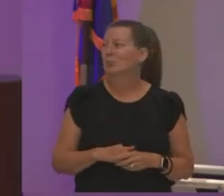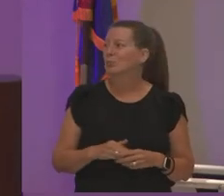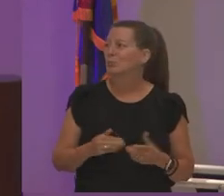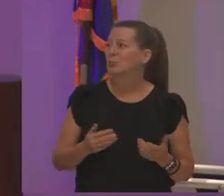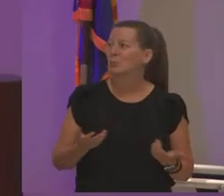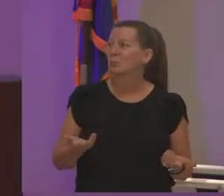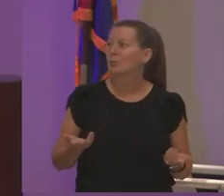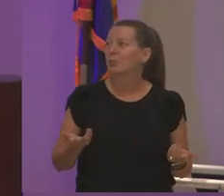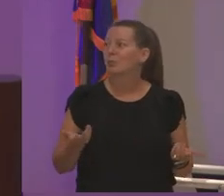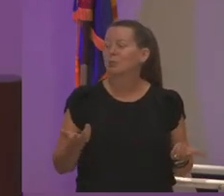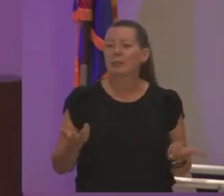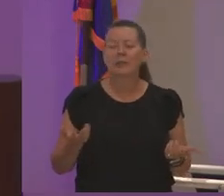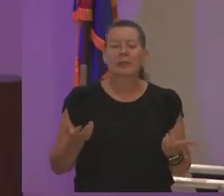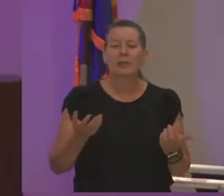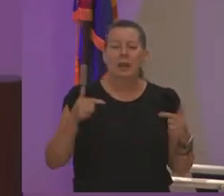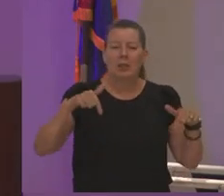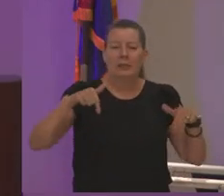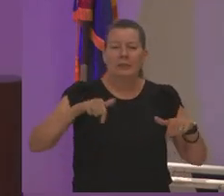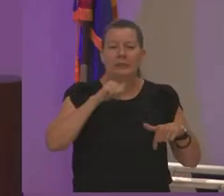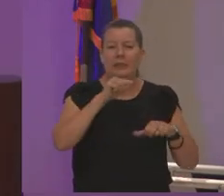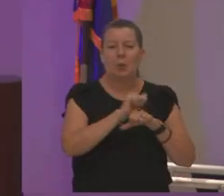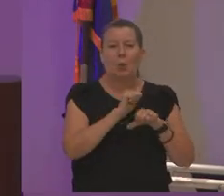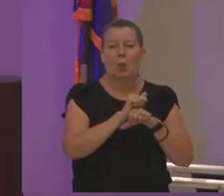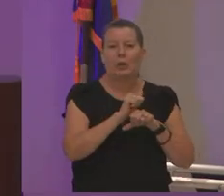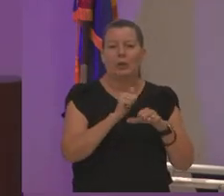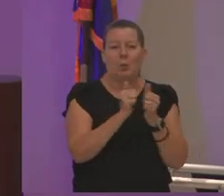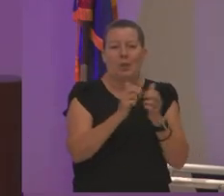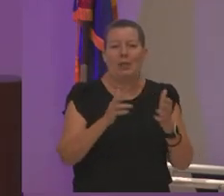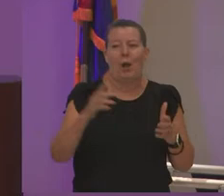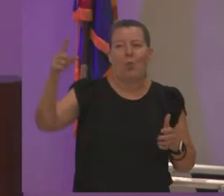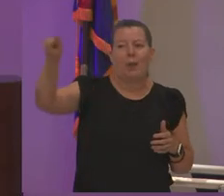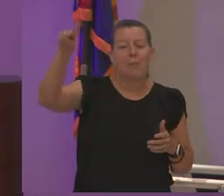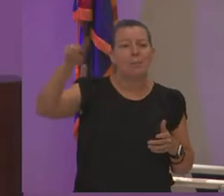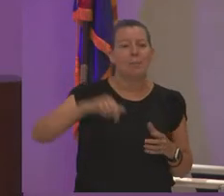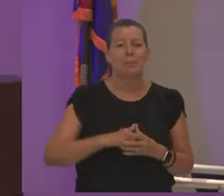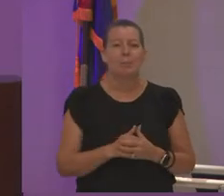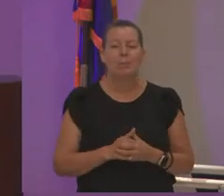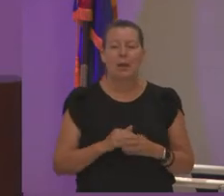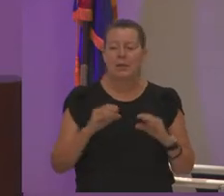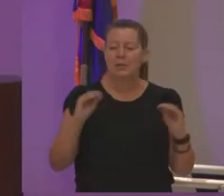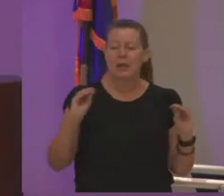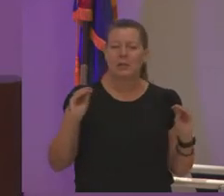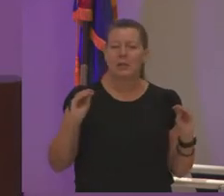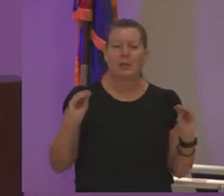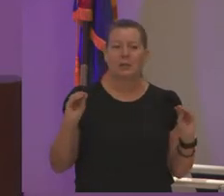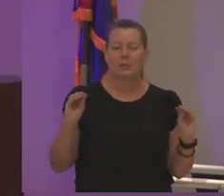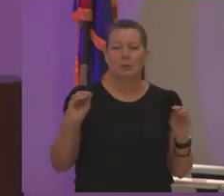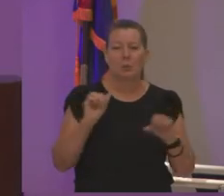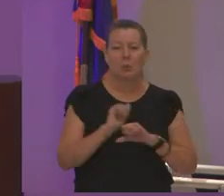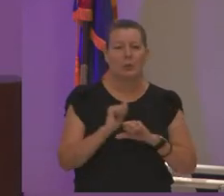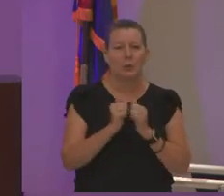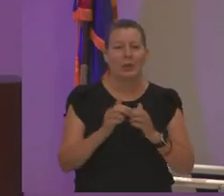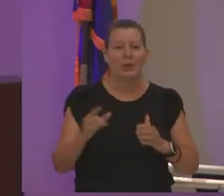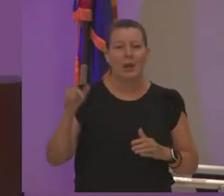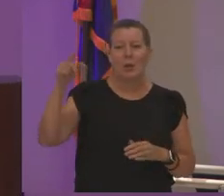without them none of this works and i am a strong believer in the ecosystem of college because